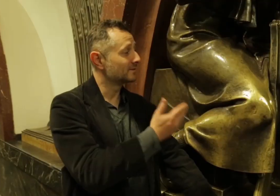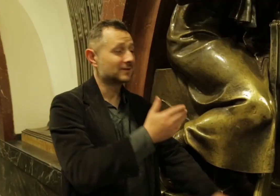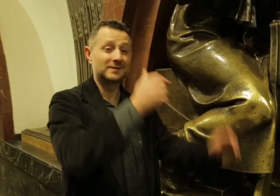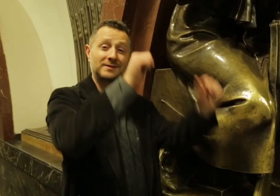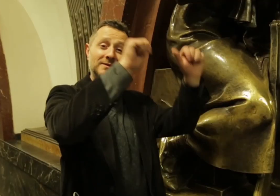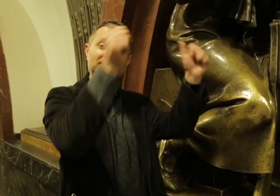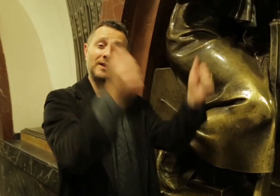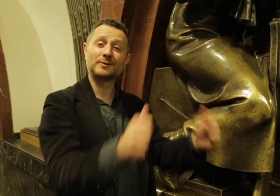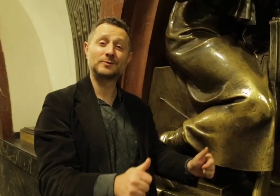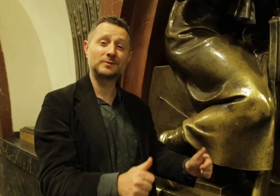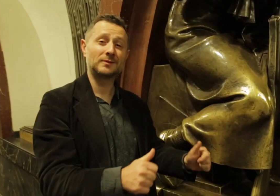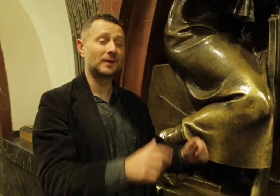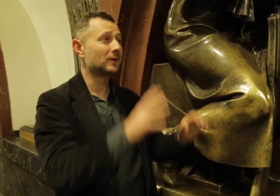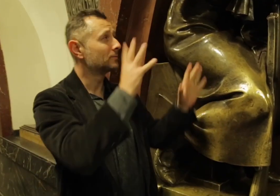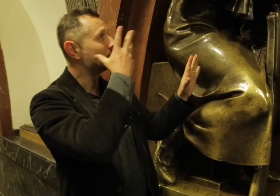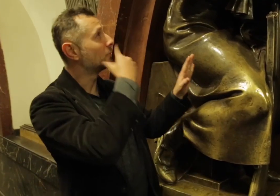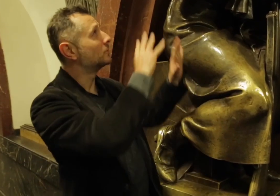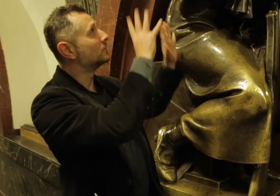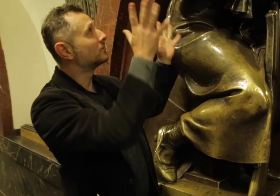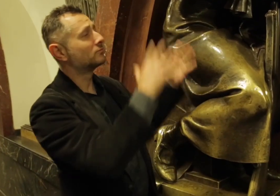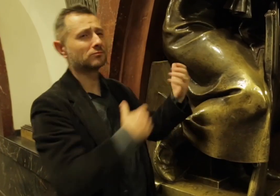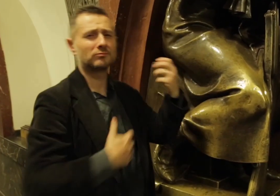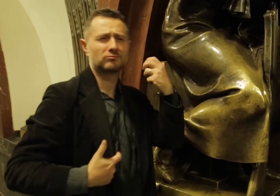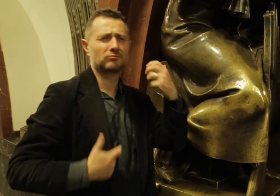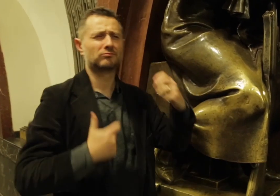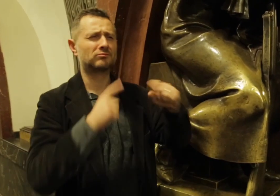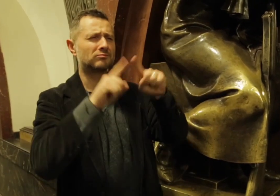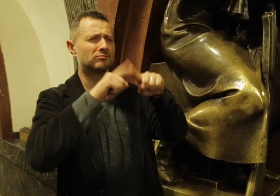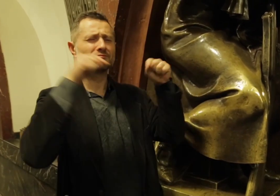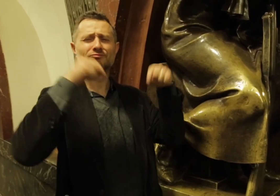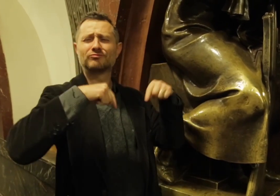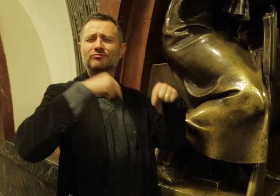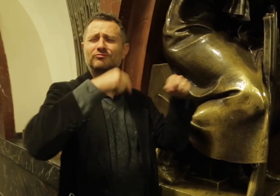This beautiful statue is one of many, many